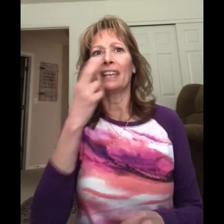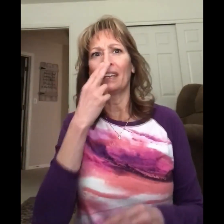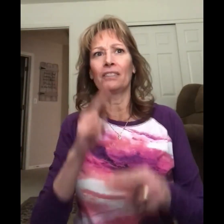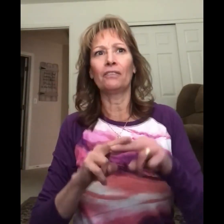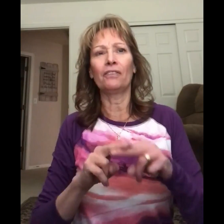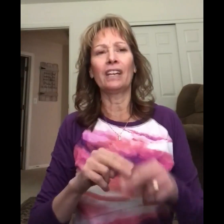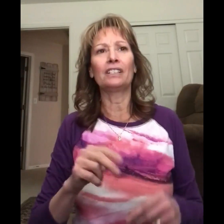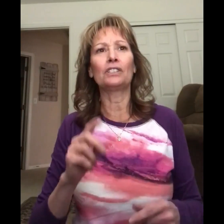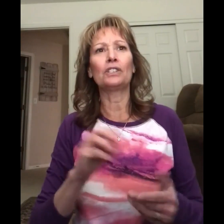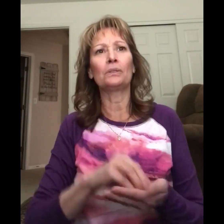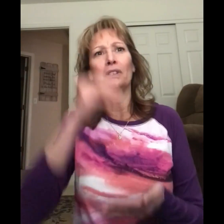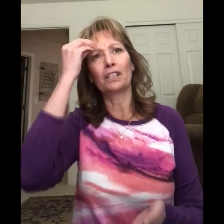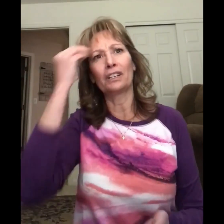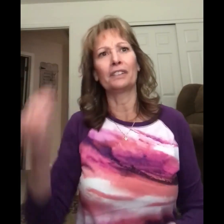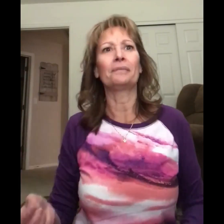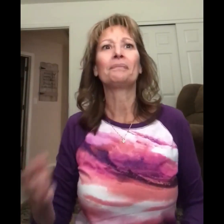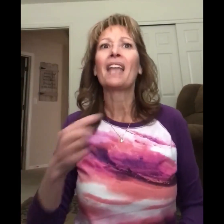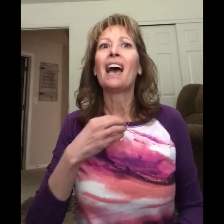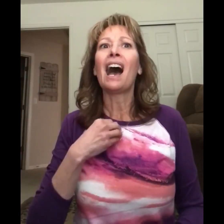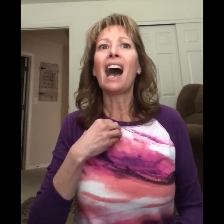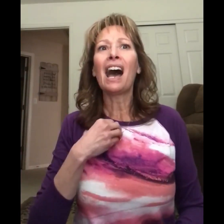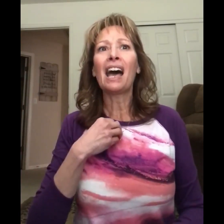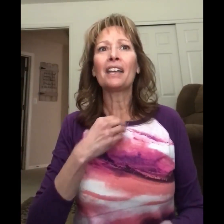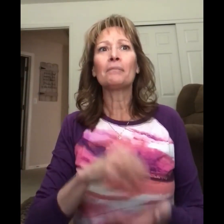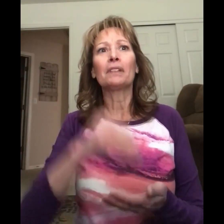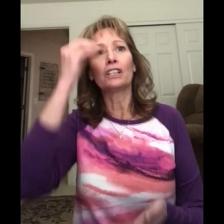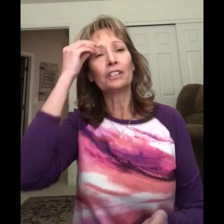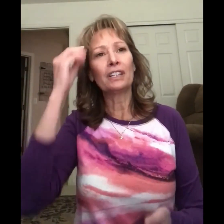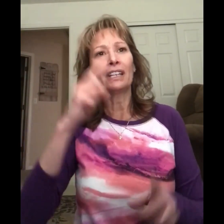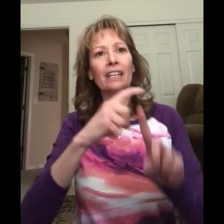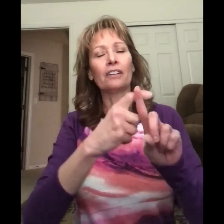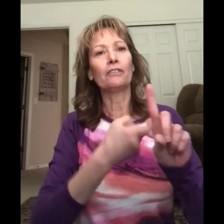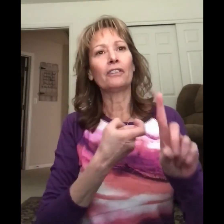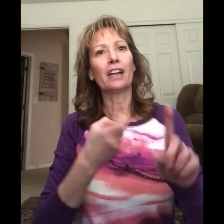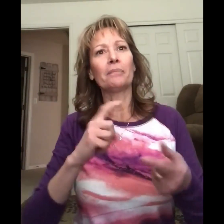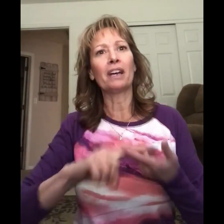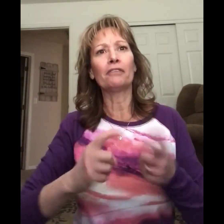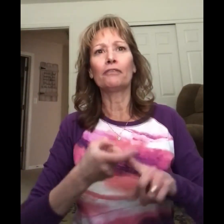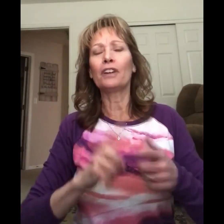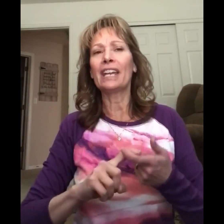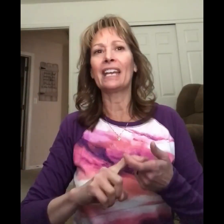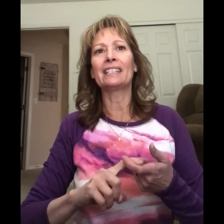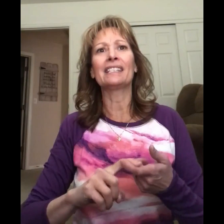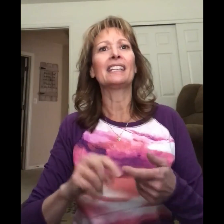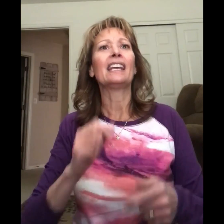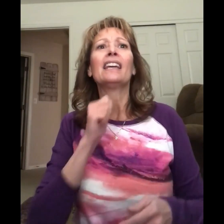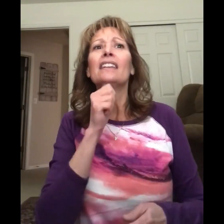and fun to learn. I'm learning from a friend,